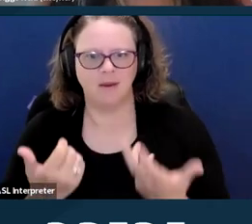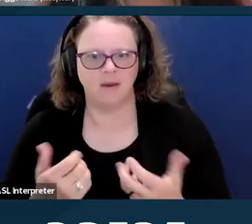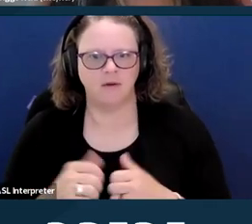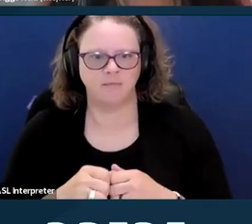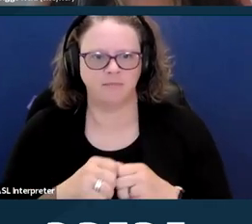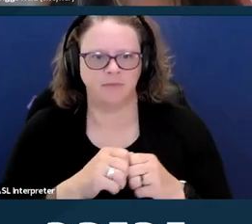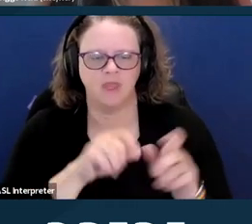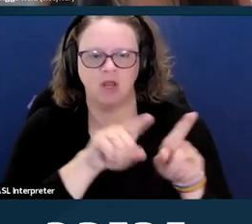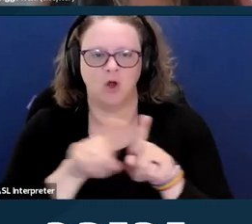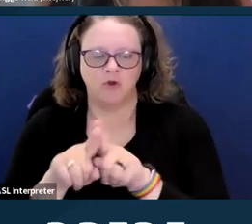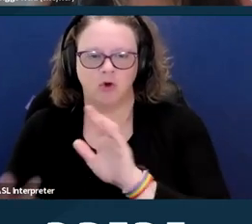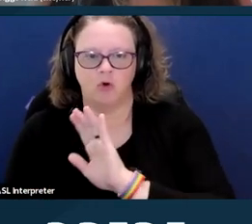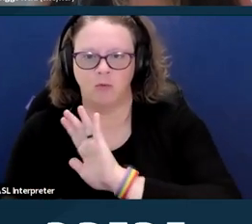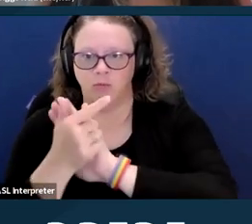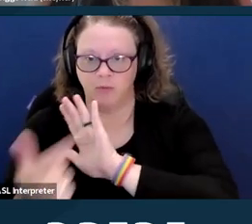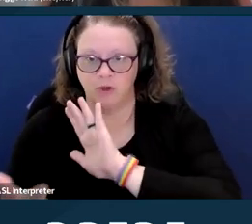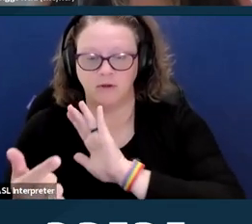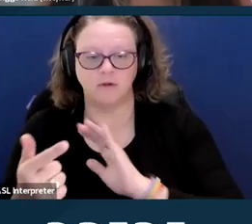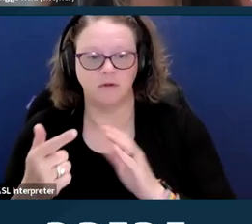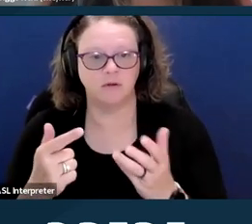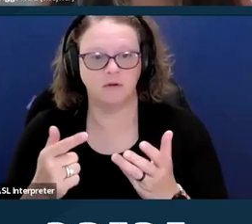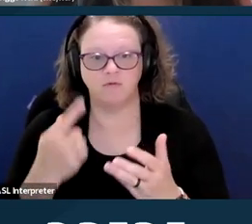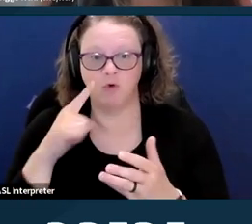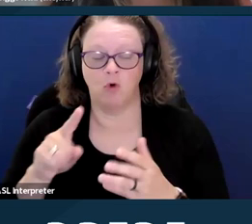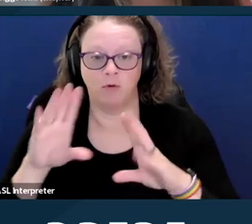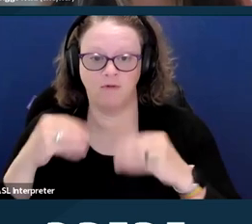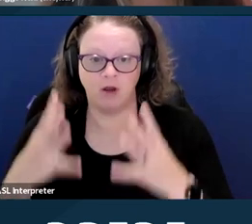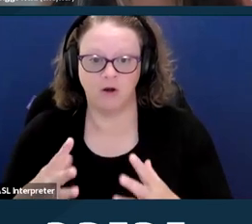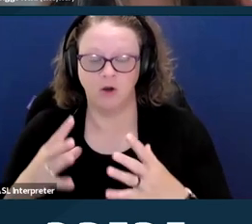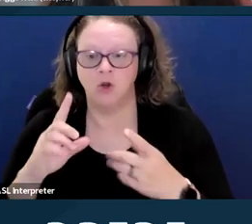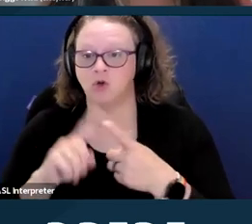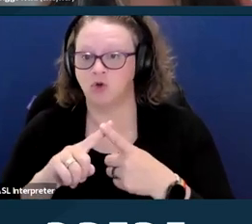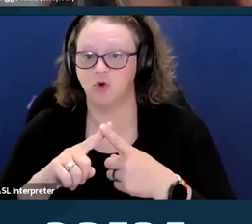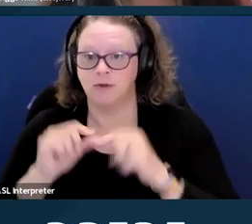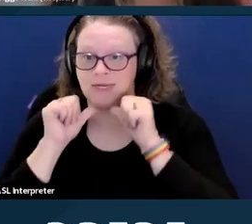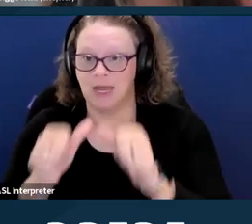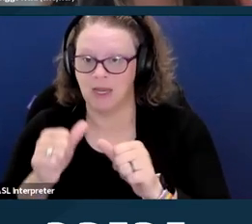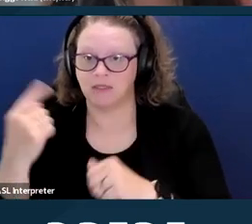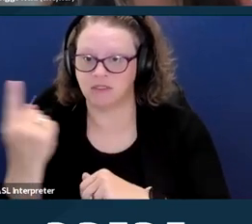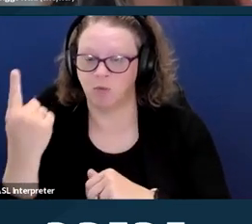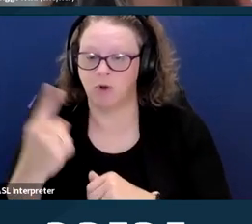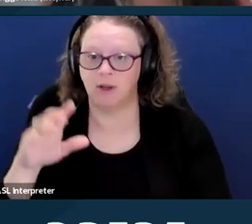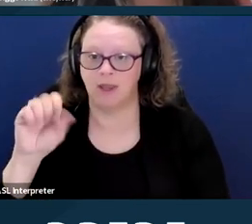to deny someone STI screenings or contraceptive methods